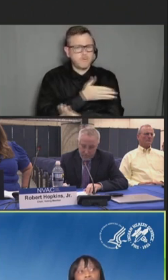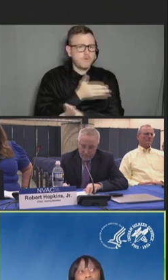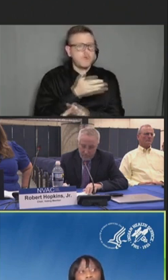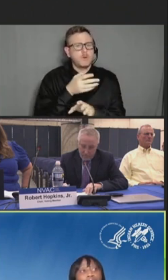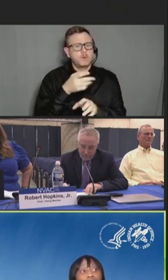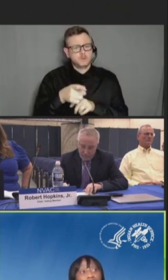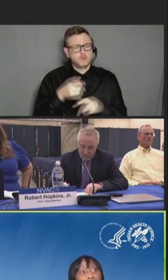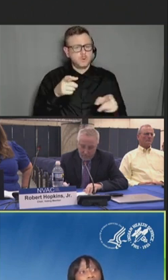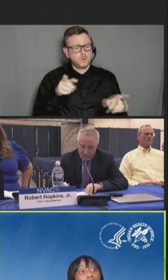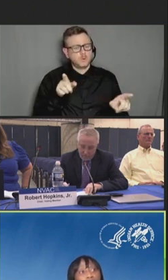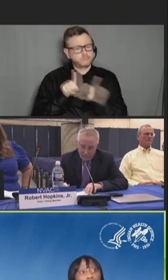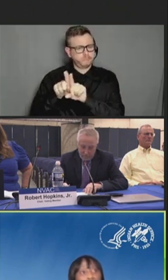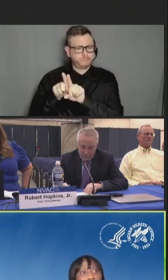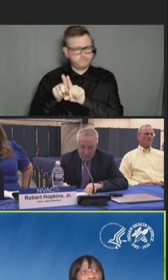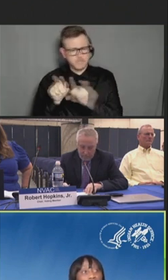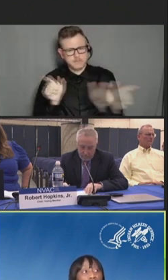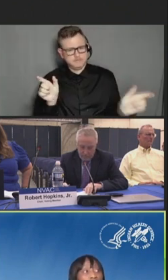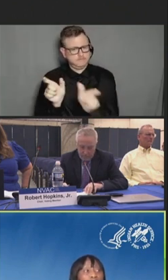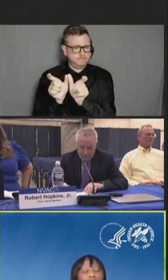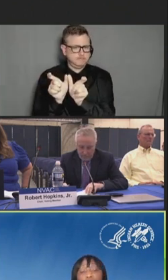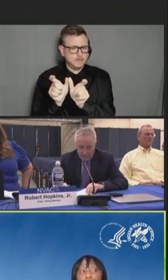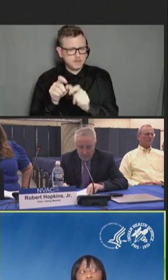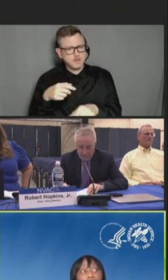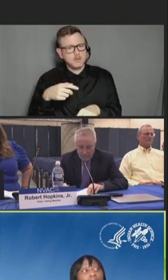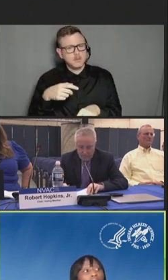high-risk persons in tribal communities.